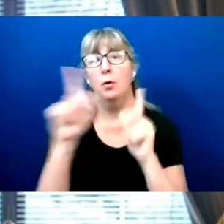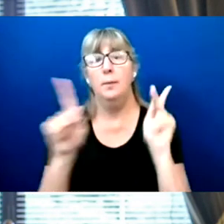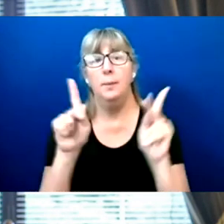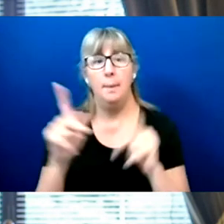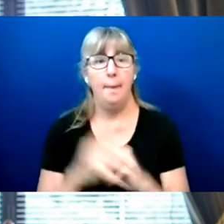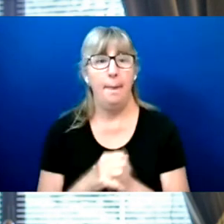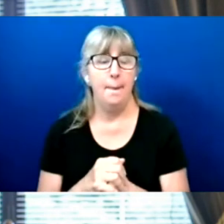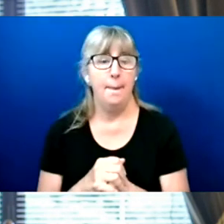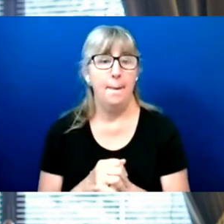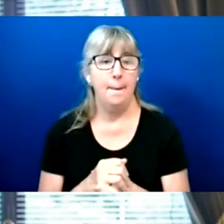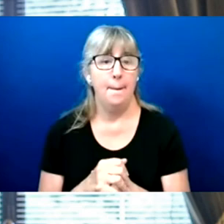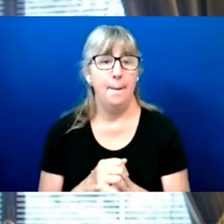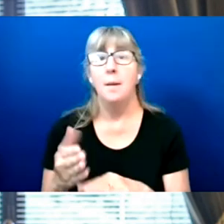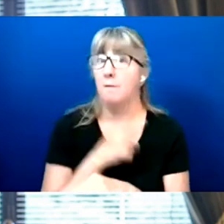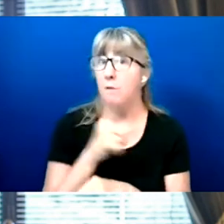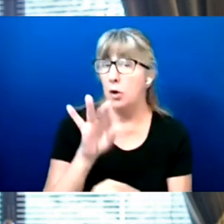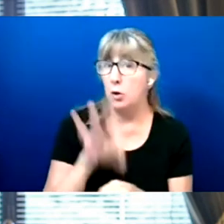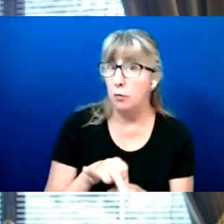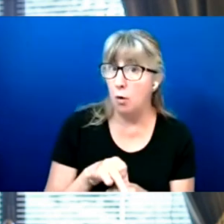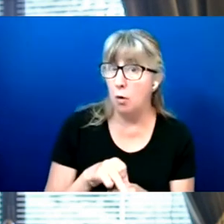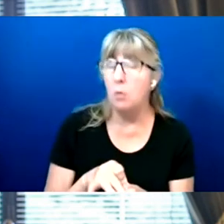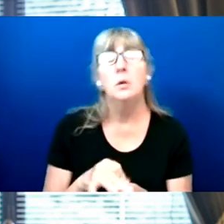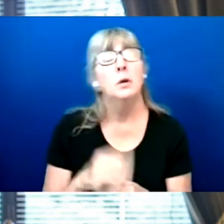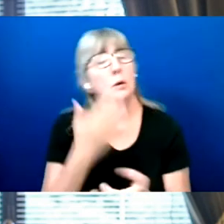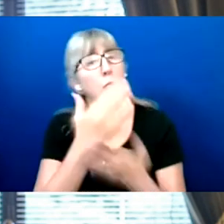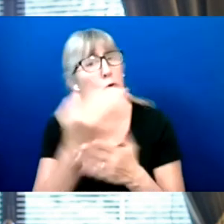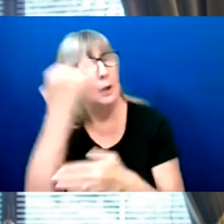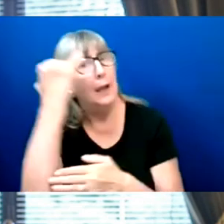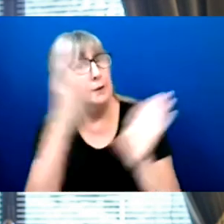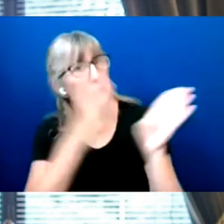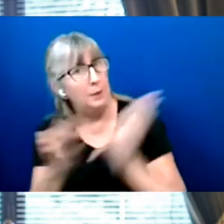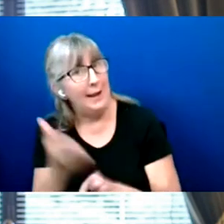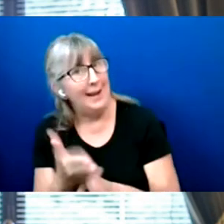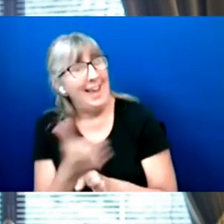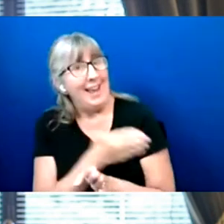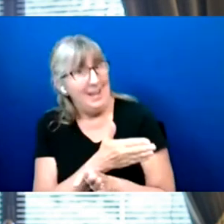Yet, before you vote, it's a good idea to plan ahead.